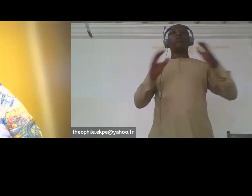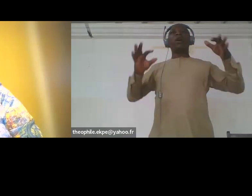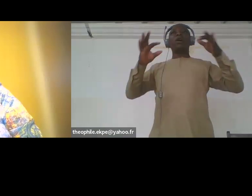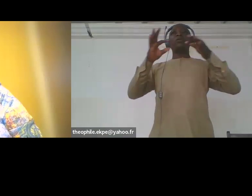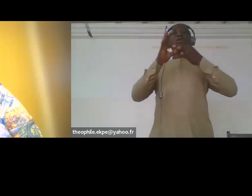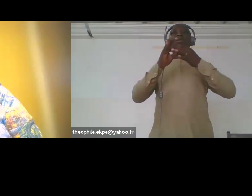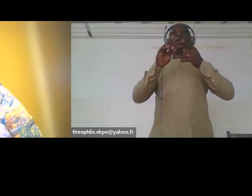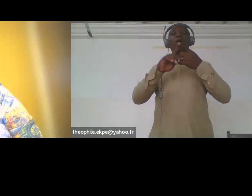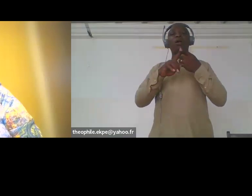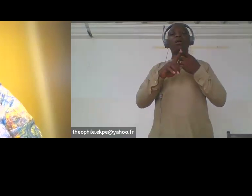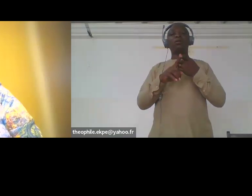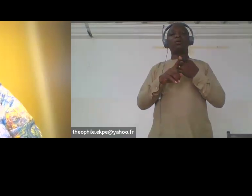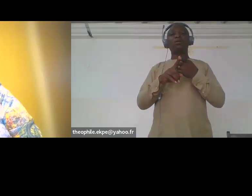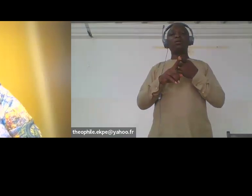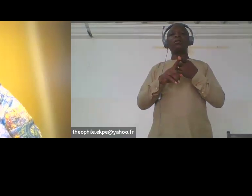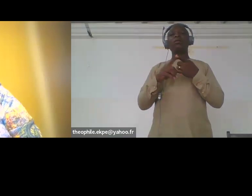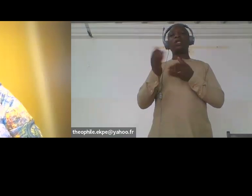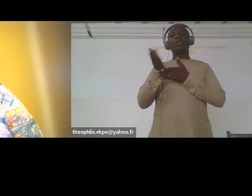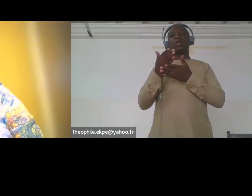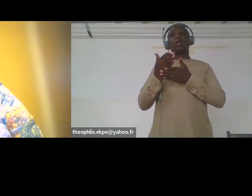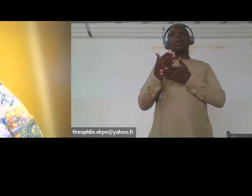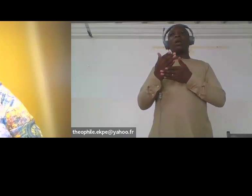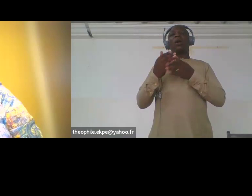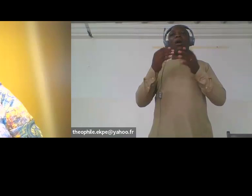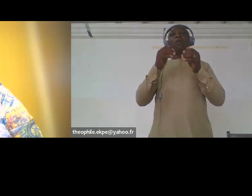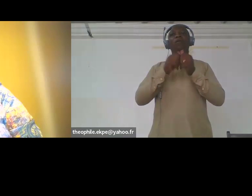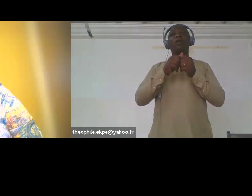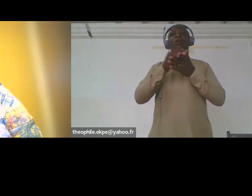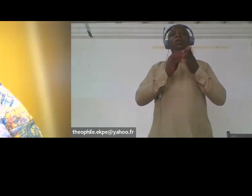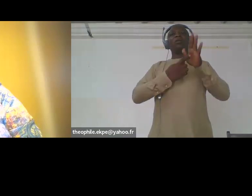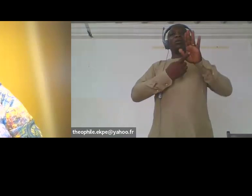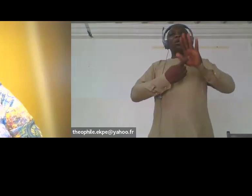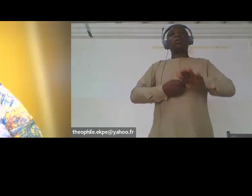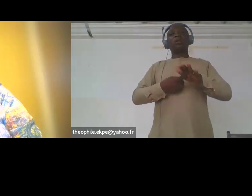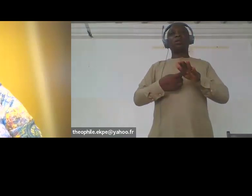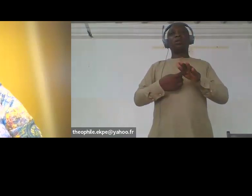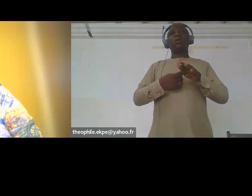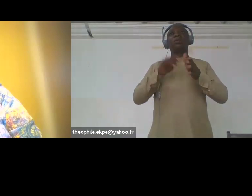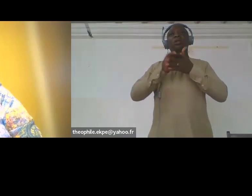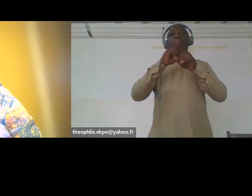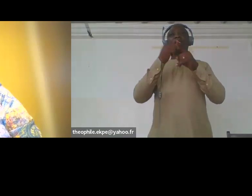racism on top of sexism. This discourages refugee women from starting businesses